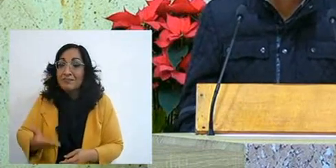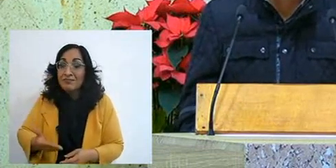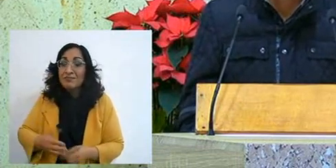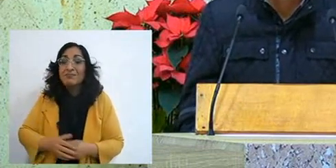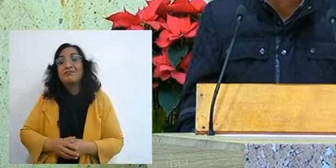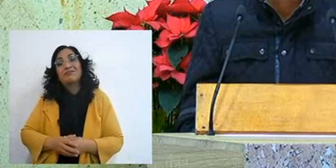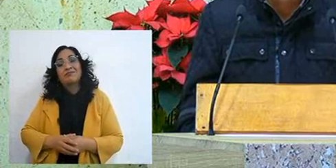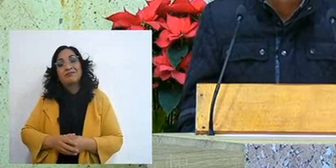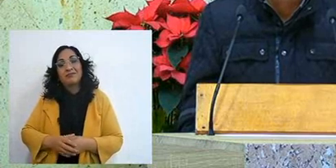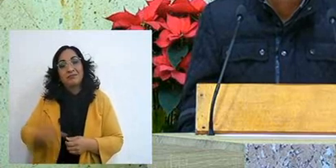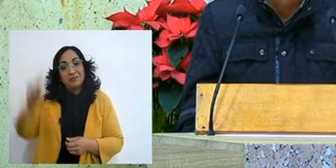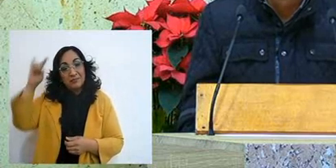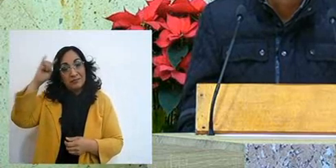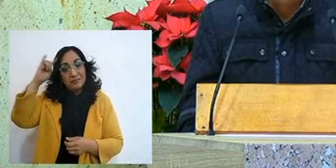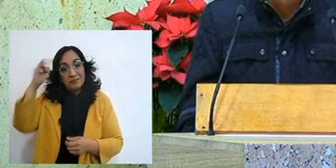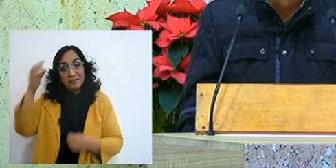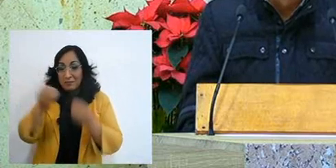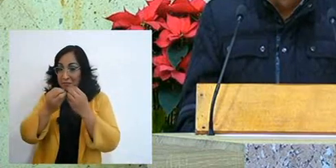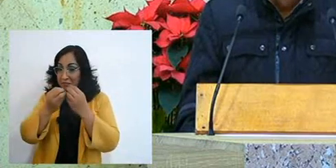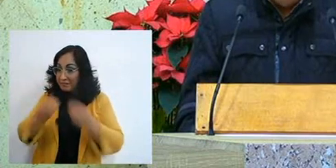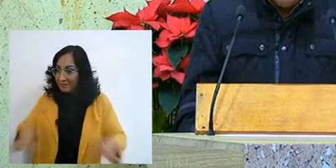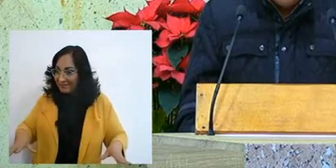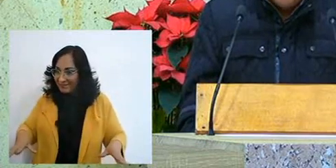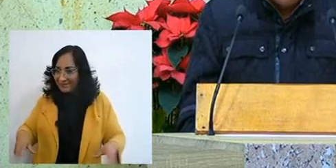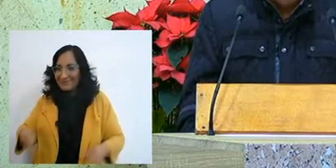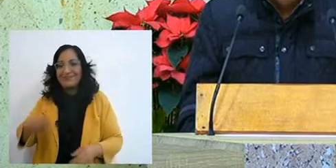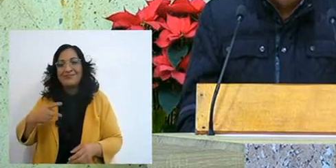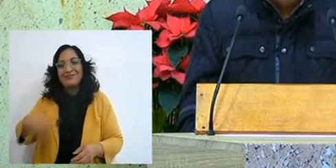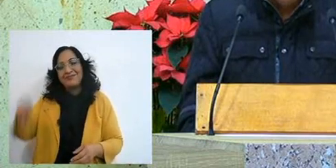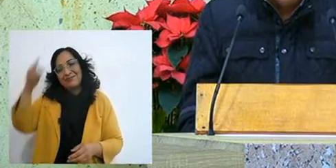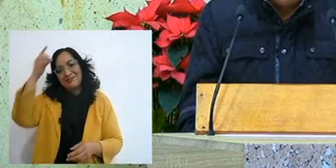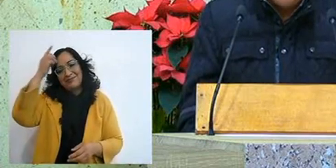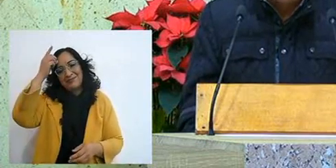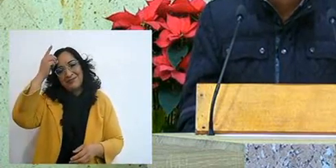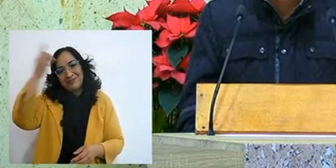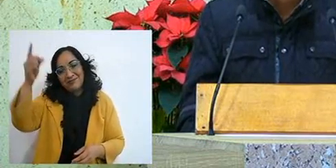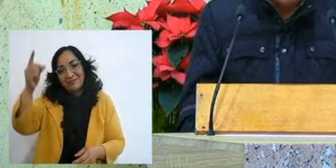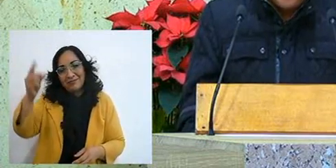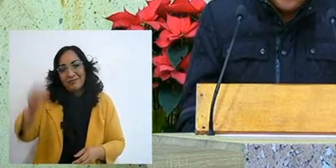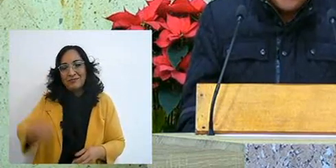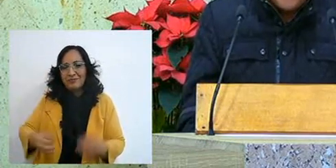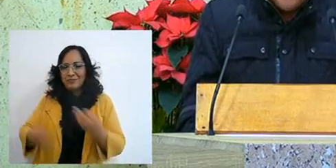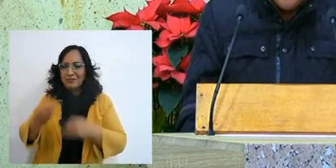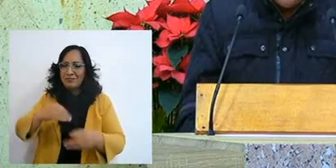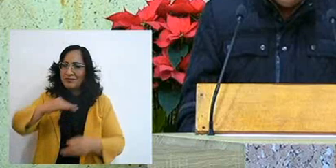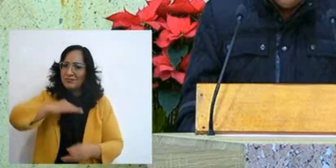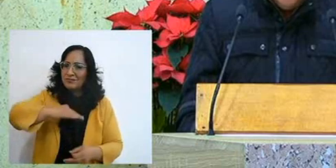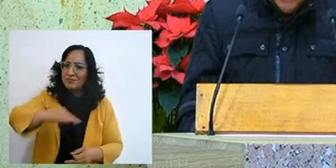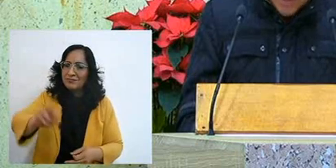but I said, no, you are an Almighty God who sees hearts,